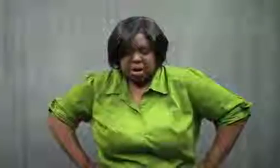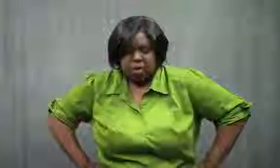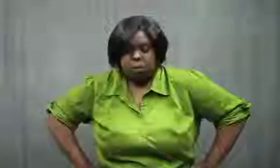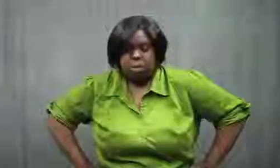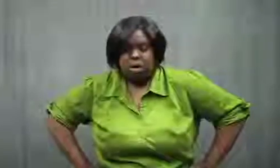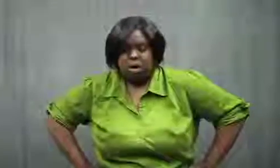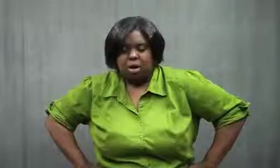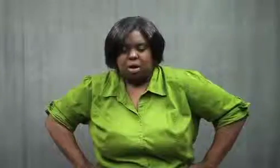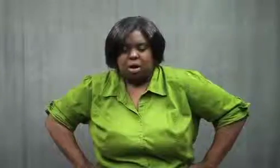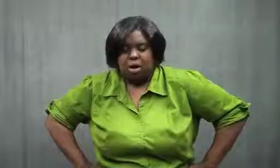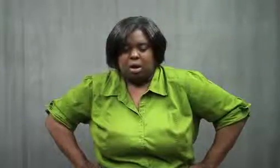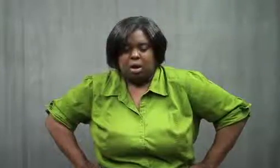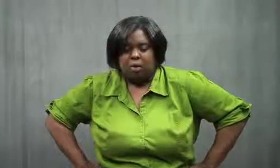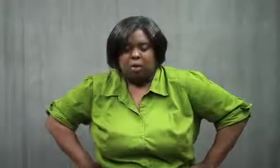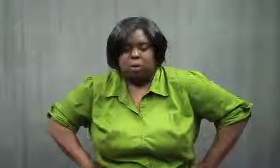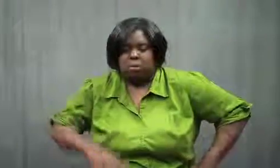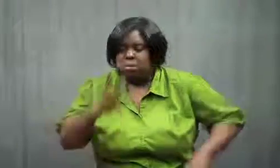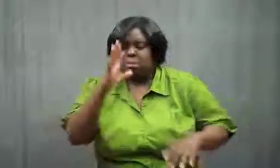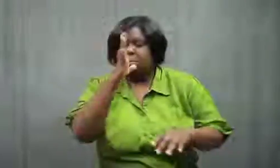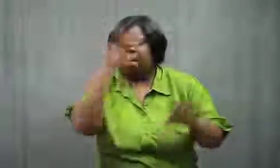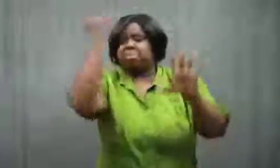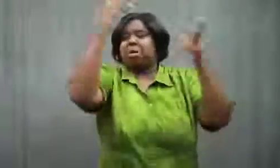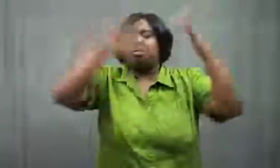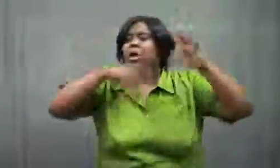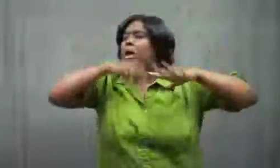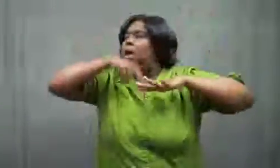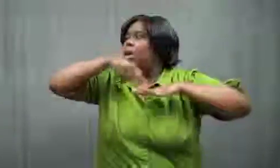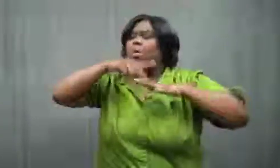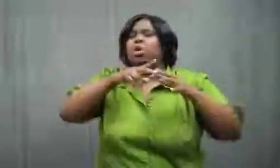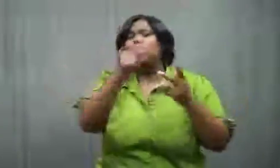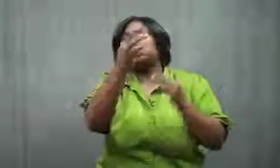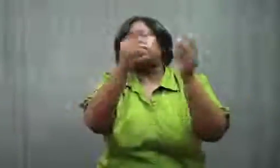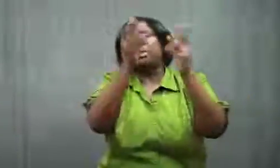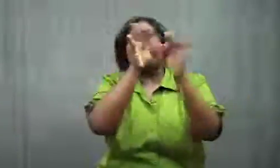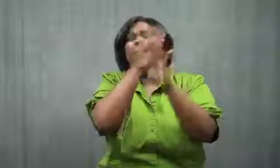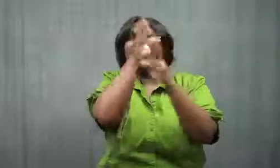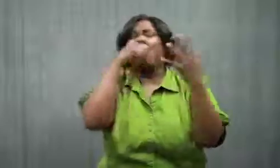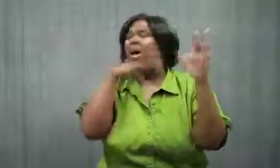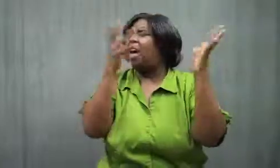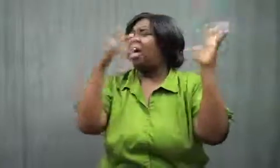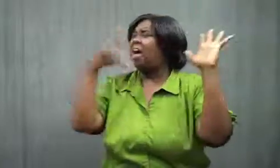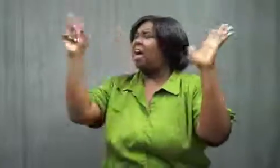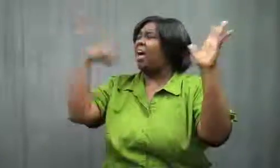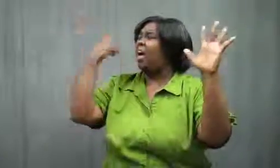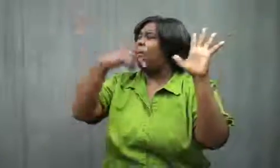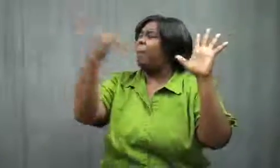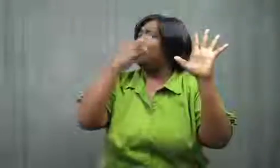My mother started banging on the door... "What are you doing in there?"